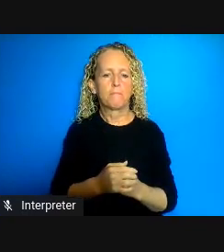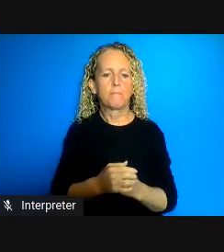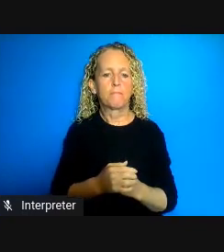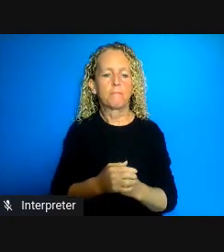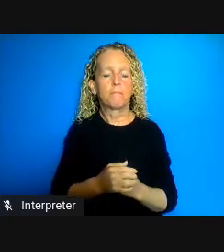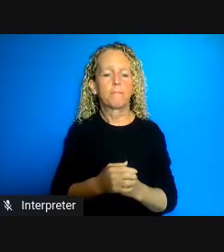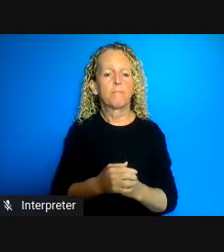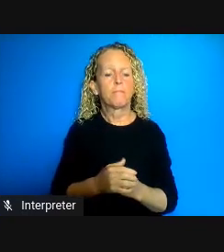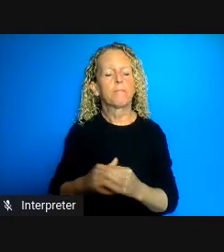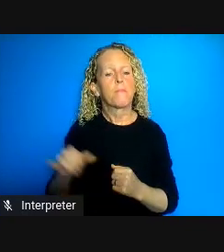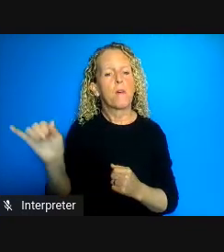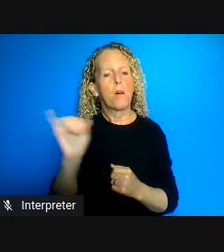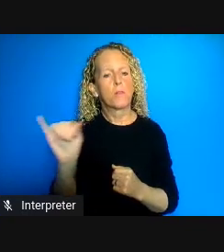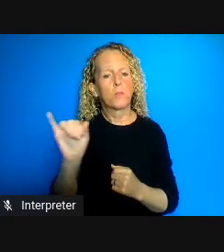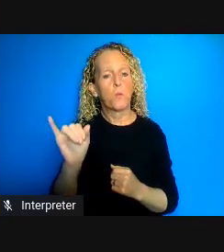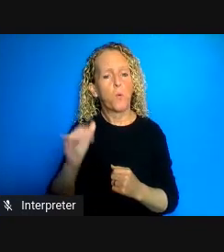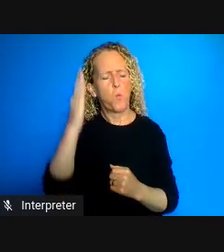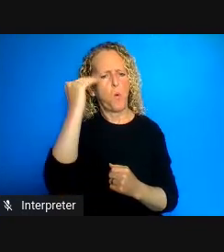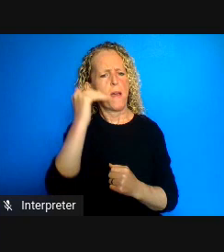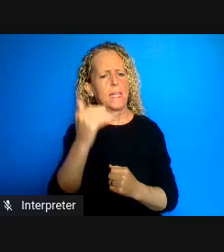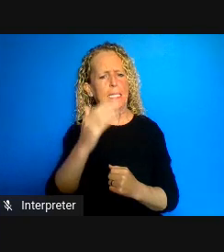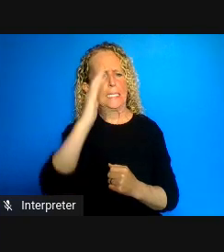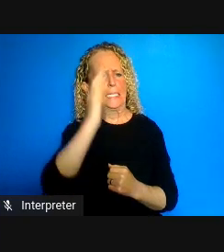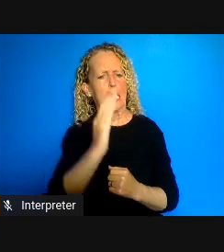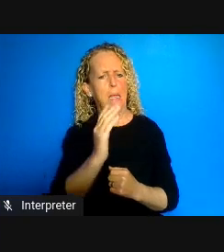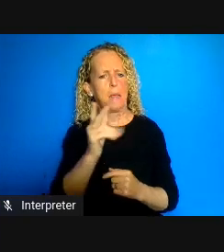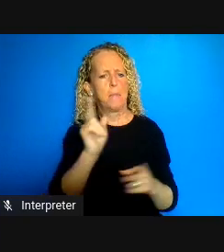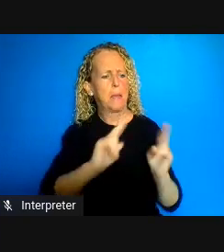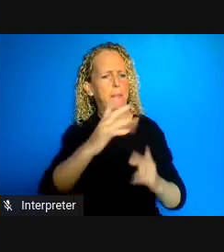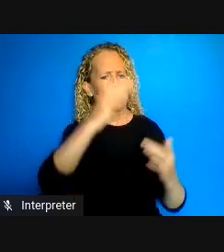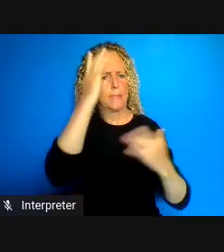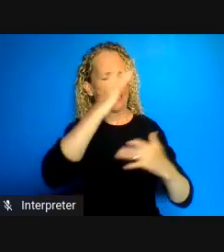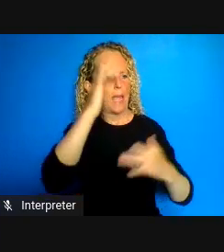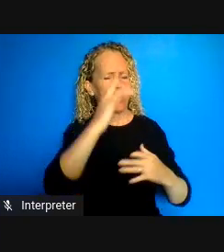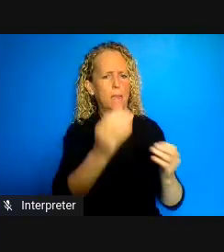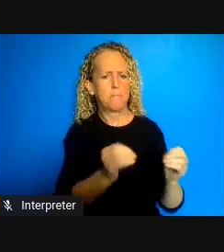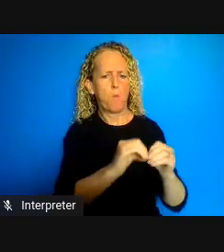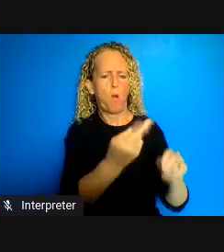have been higher in prisons that in the larger community and what does that mean